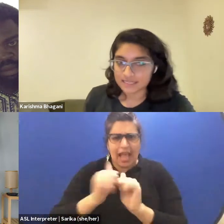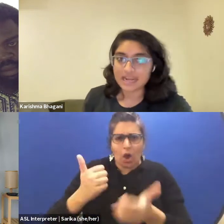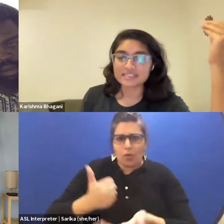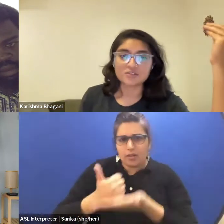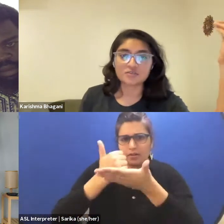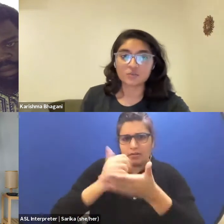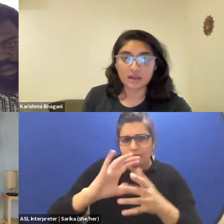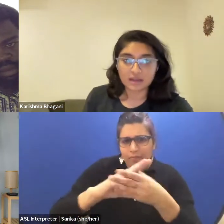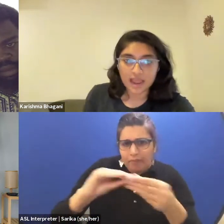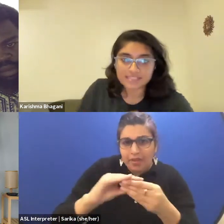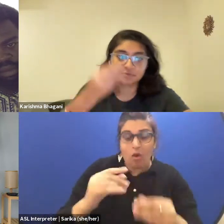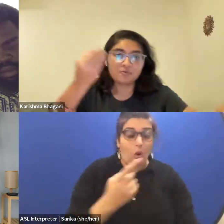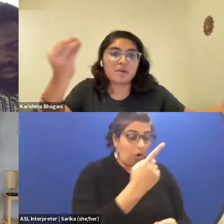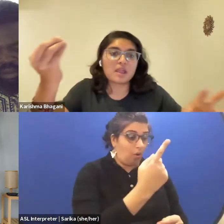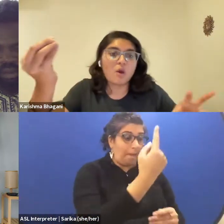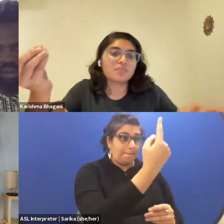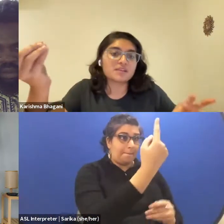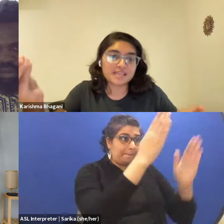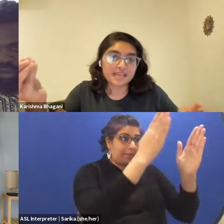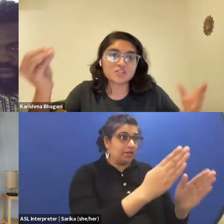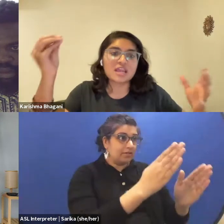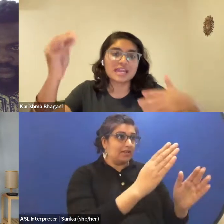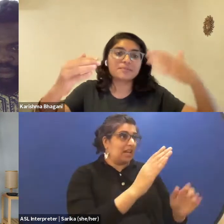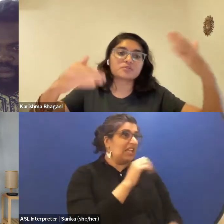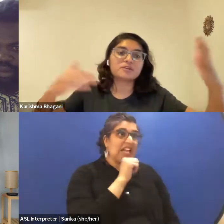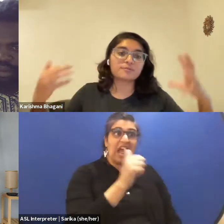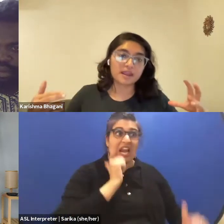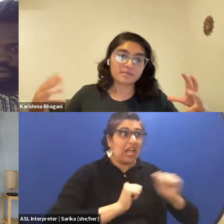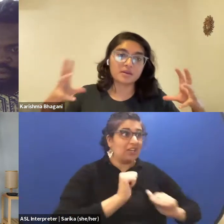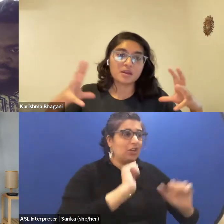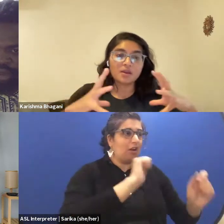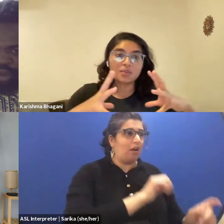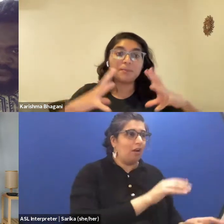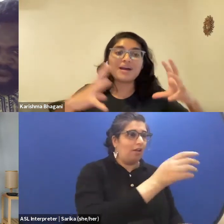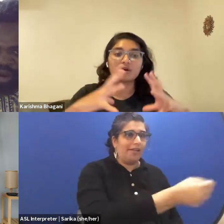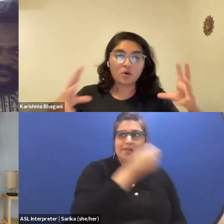in any sense of the word, as a performer on the stage can help us reframe the power